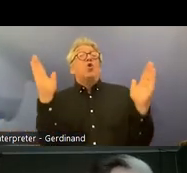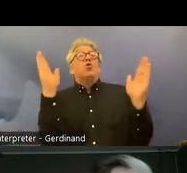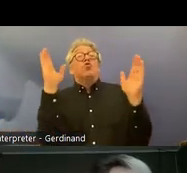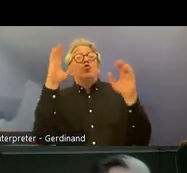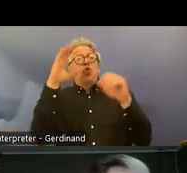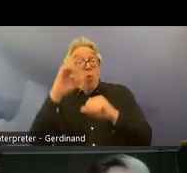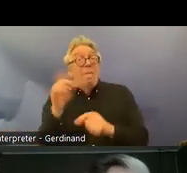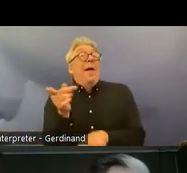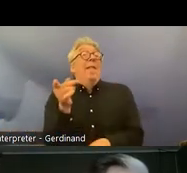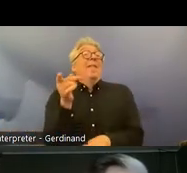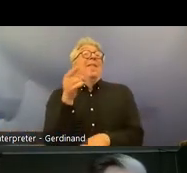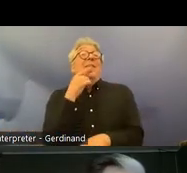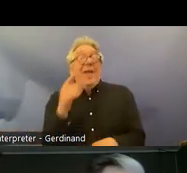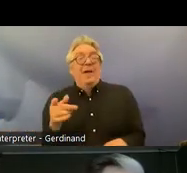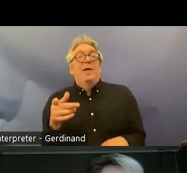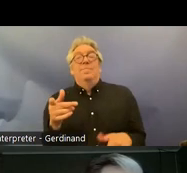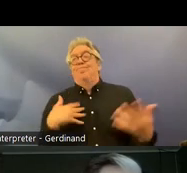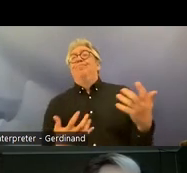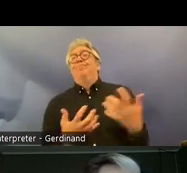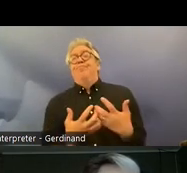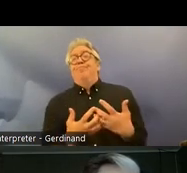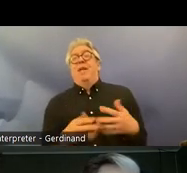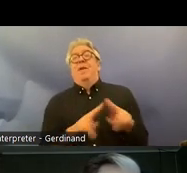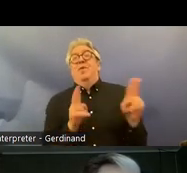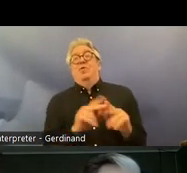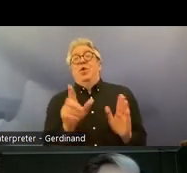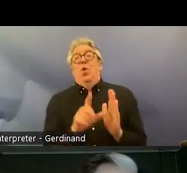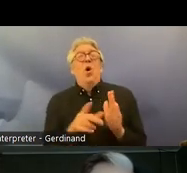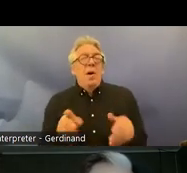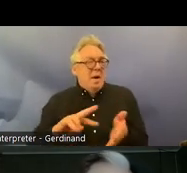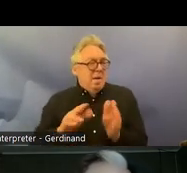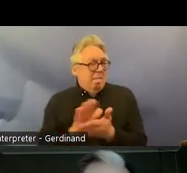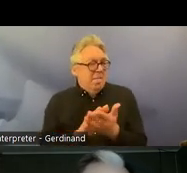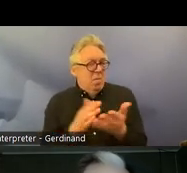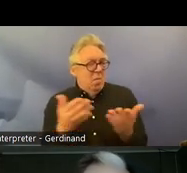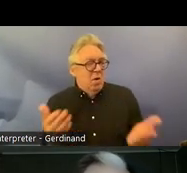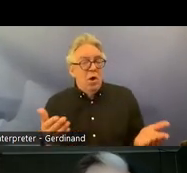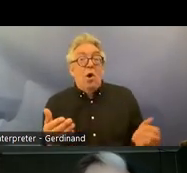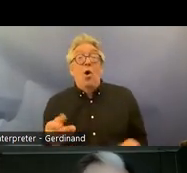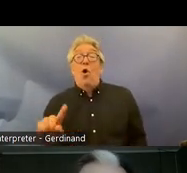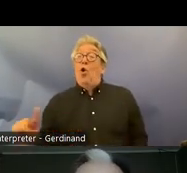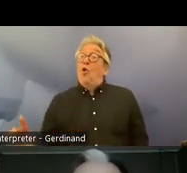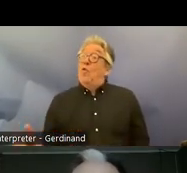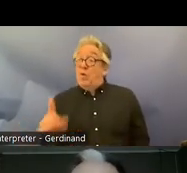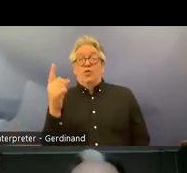that uh this is a rule where domestic law is uh as far as possible read to be